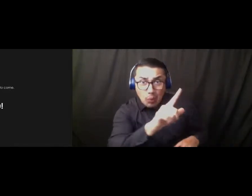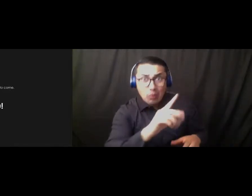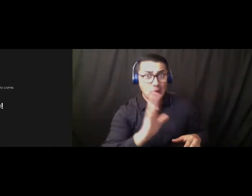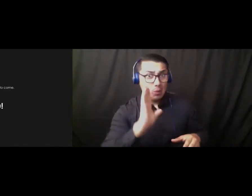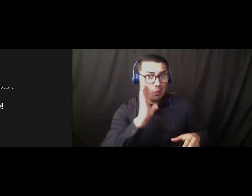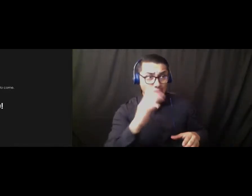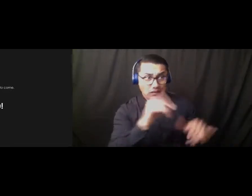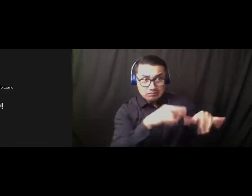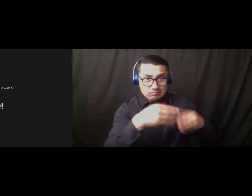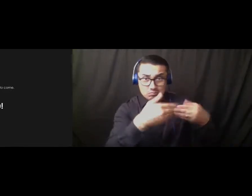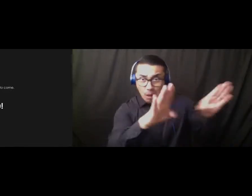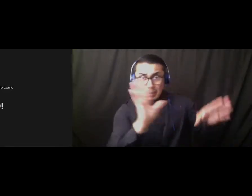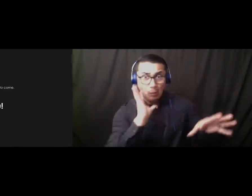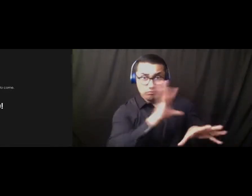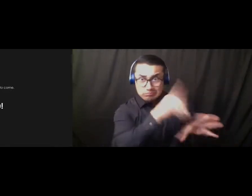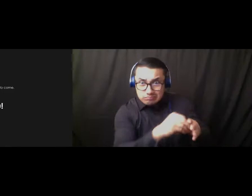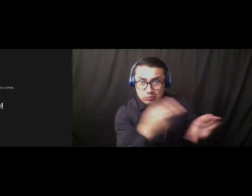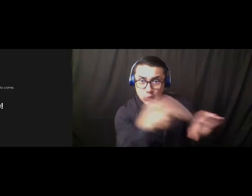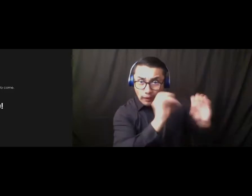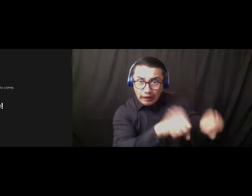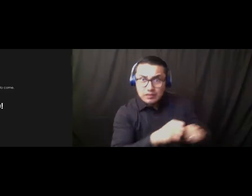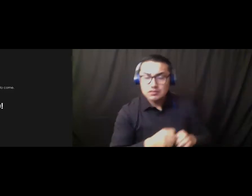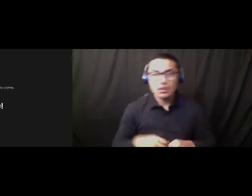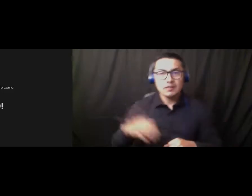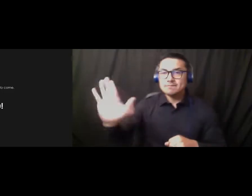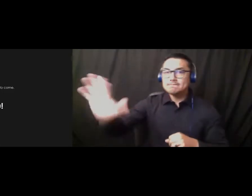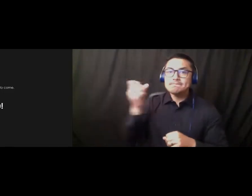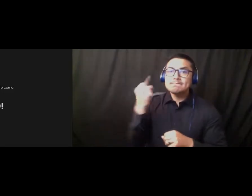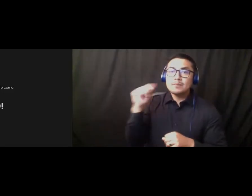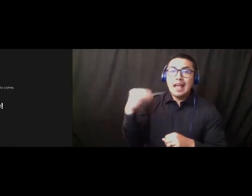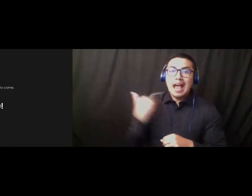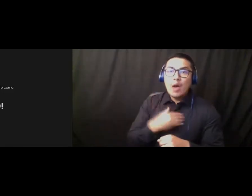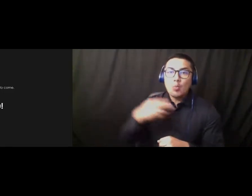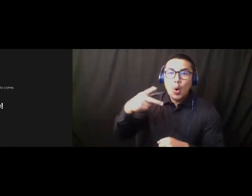The pool is leaving. Oh, I see. The-the-the pool right now is